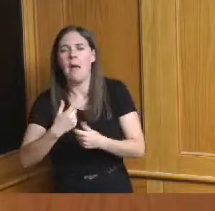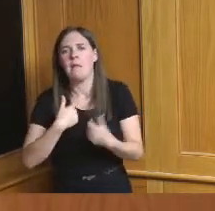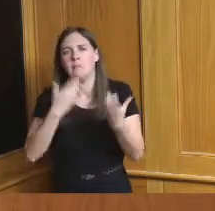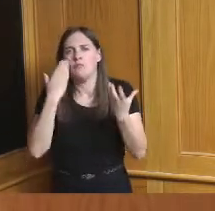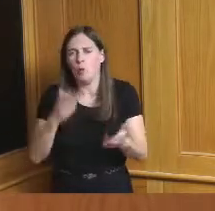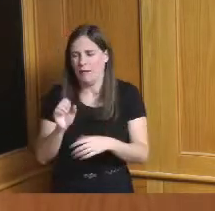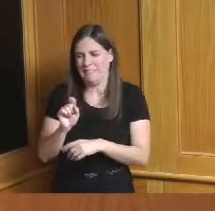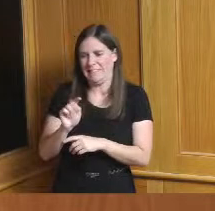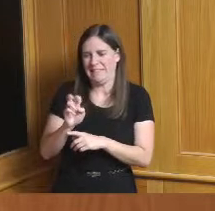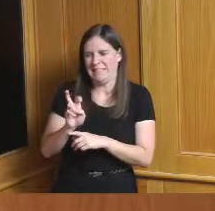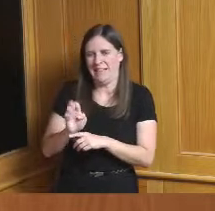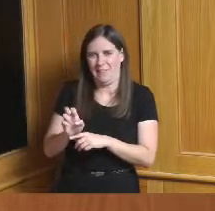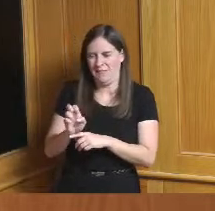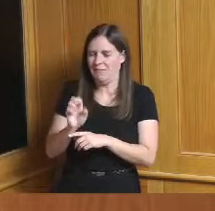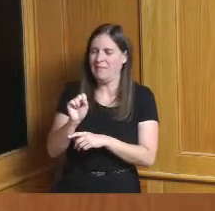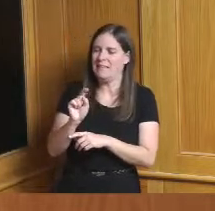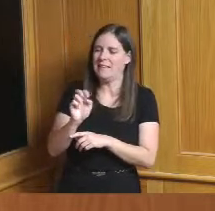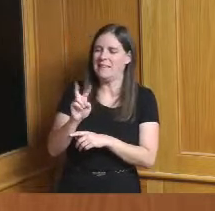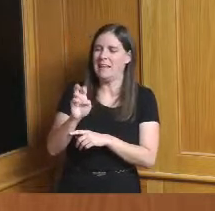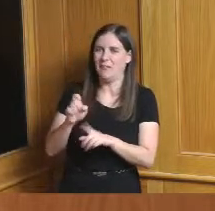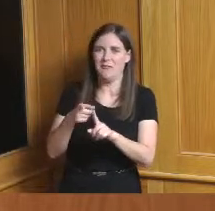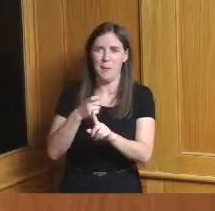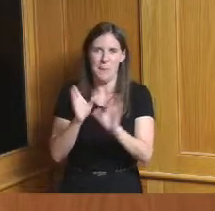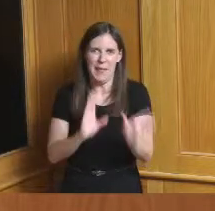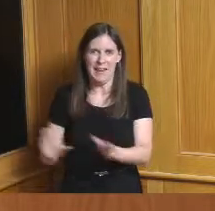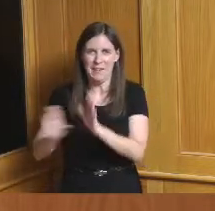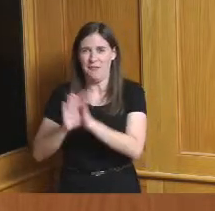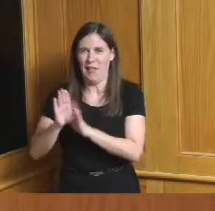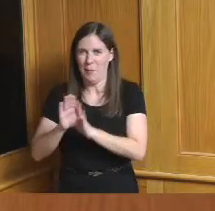planning and development but I know he's glowing so thank you thank you for that and thank you